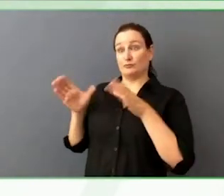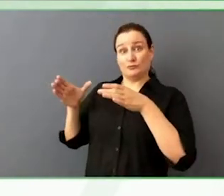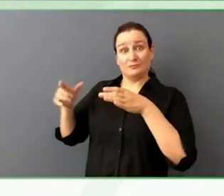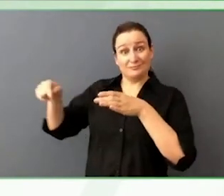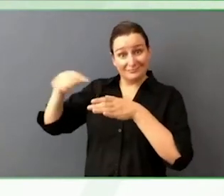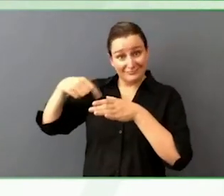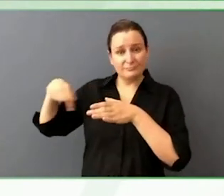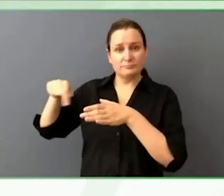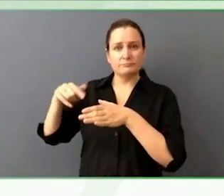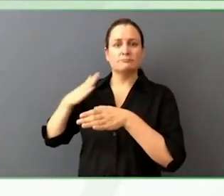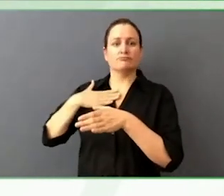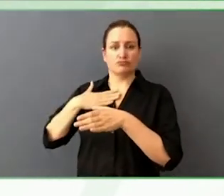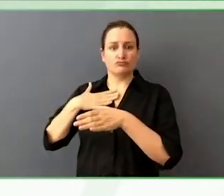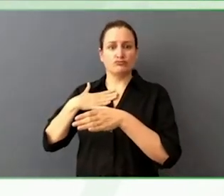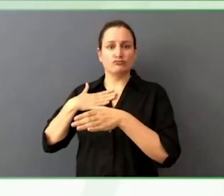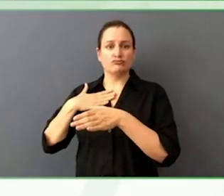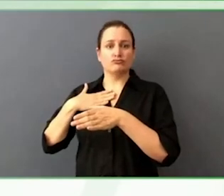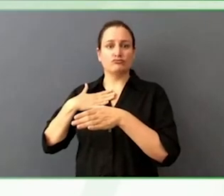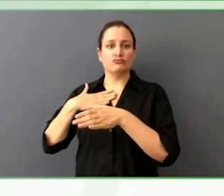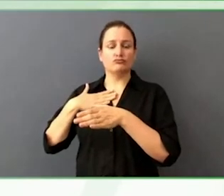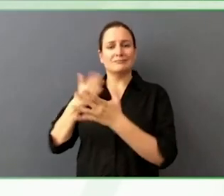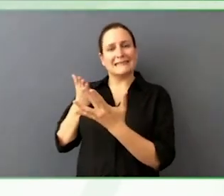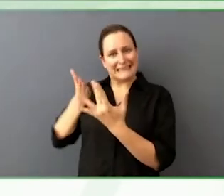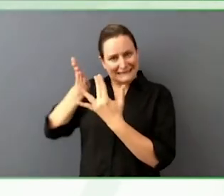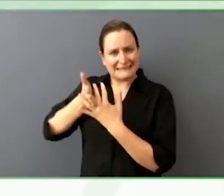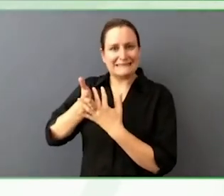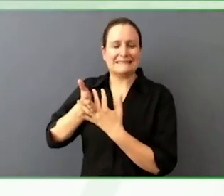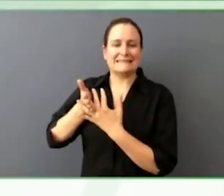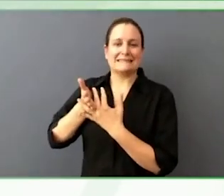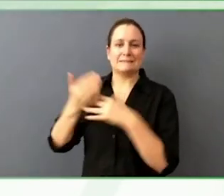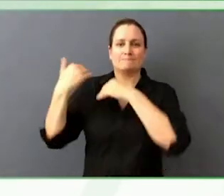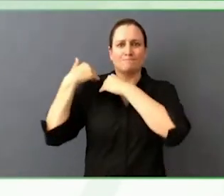we have specialists, we had disability reporter.